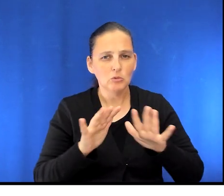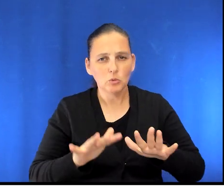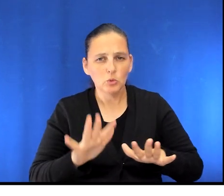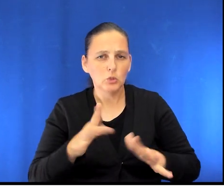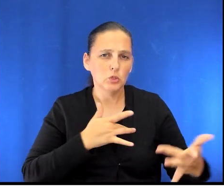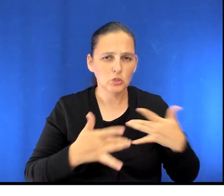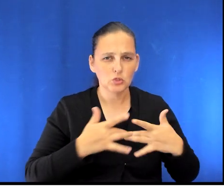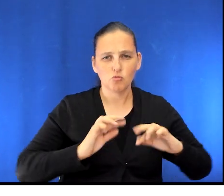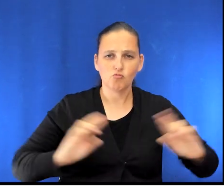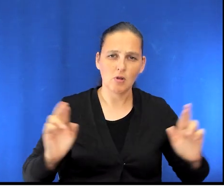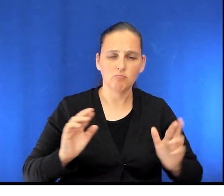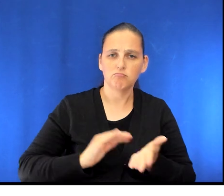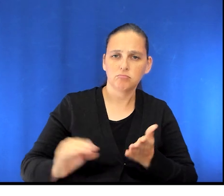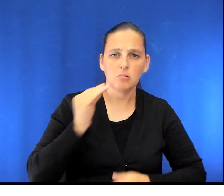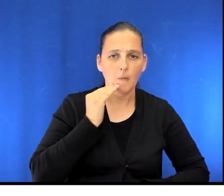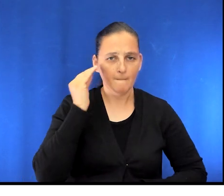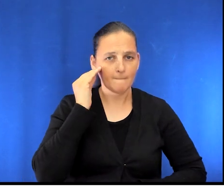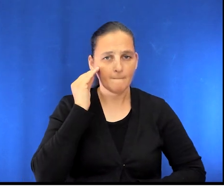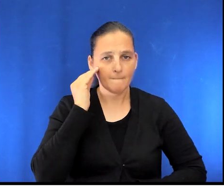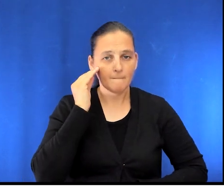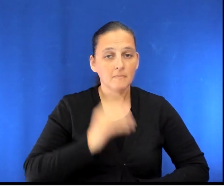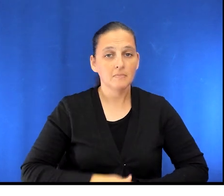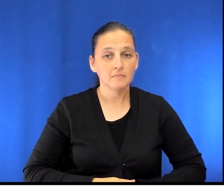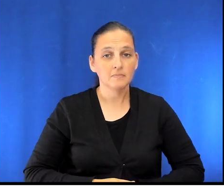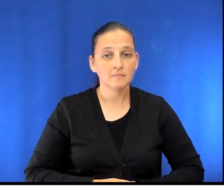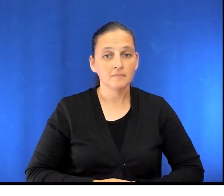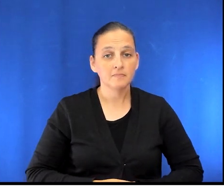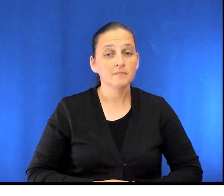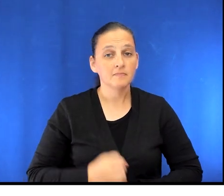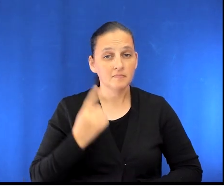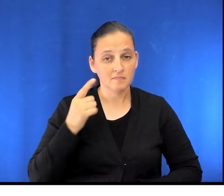Rest assured that you won't be discharged until your health care team feels you are medically ready.